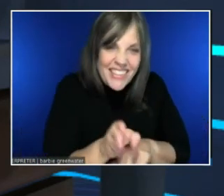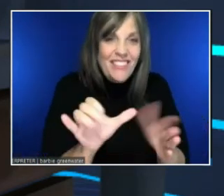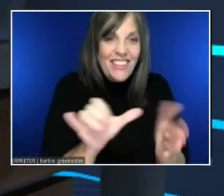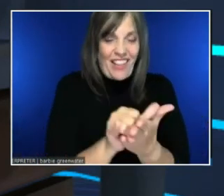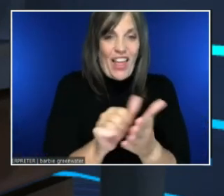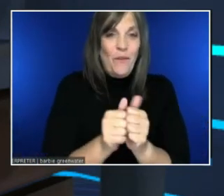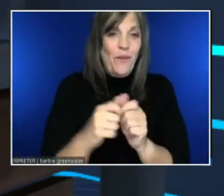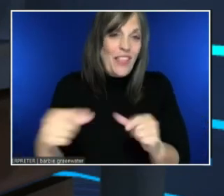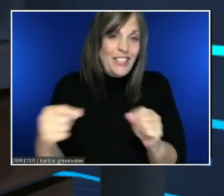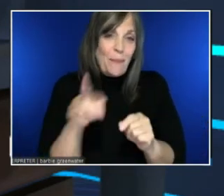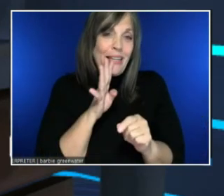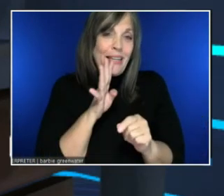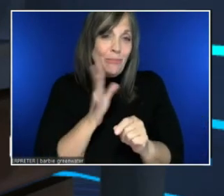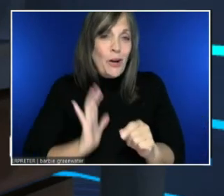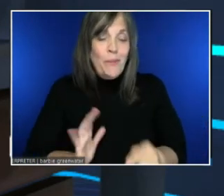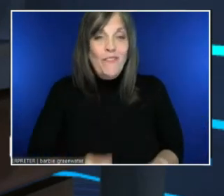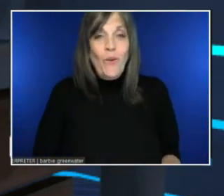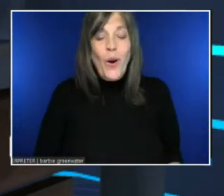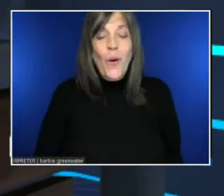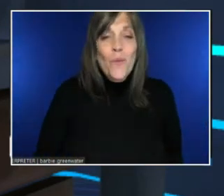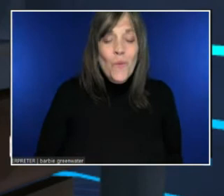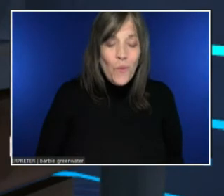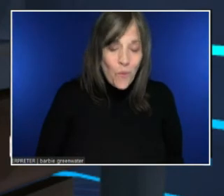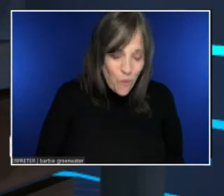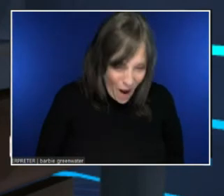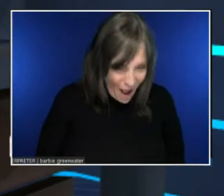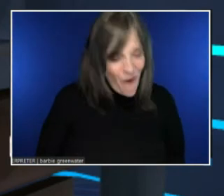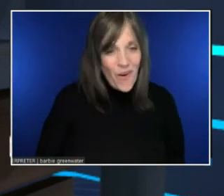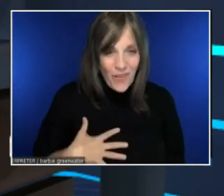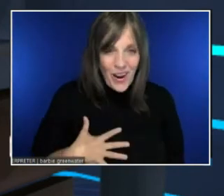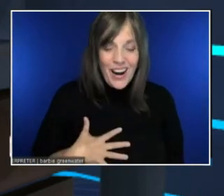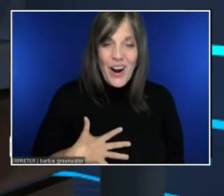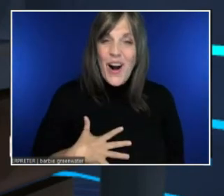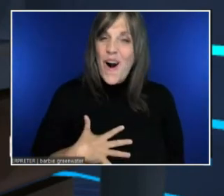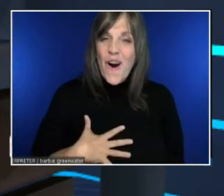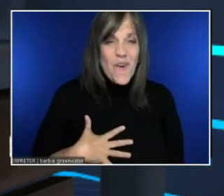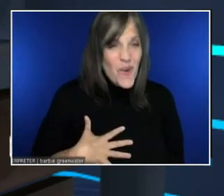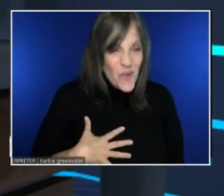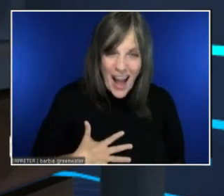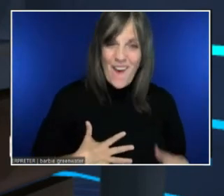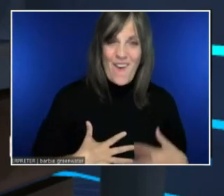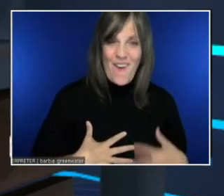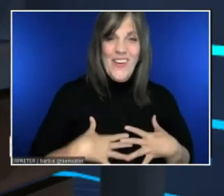Wow! This is what this is all about, folks.